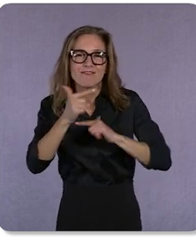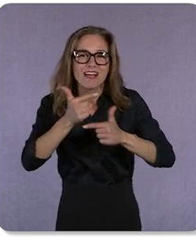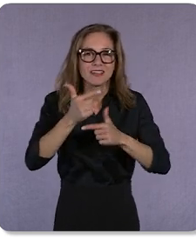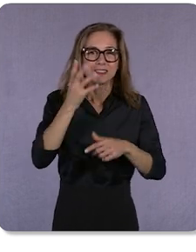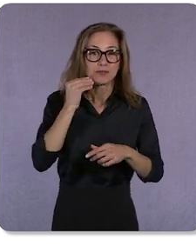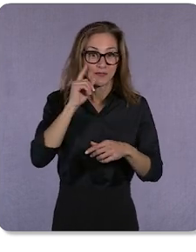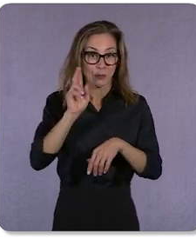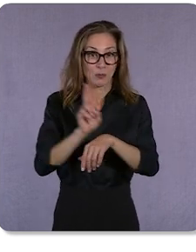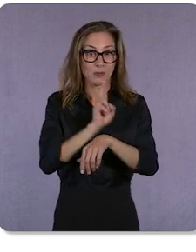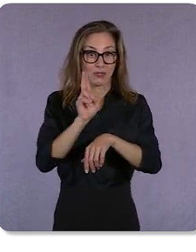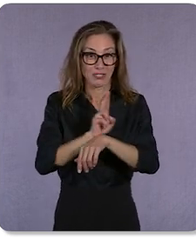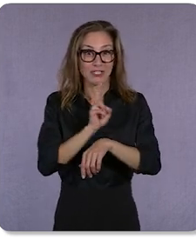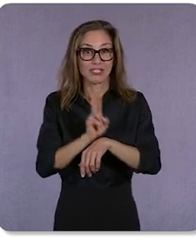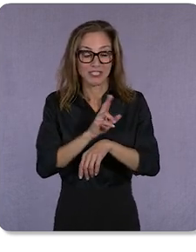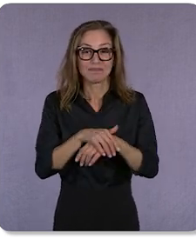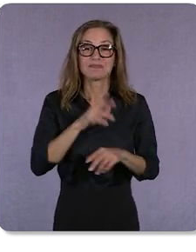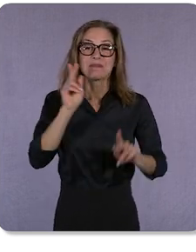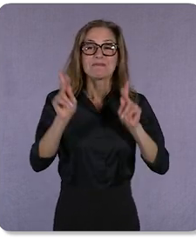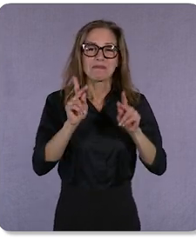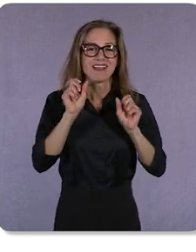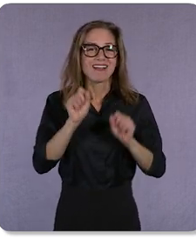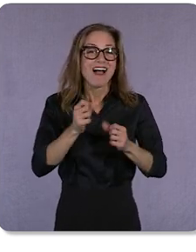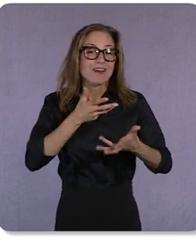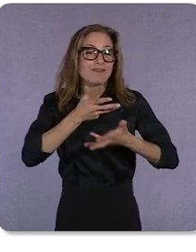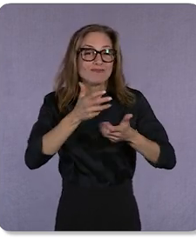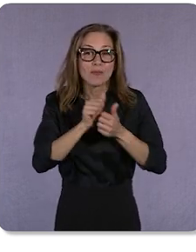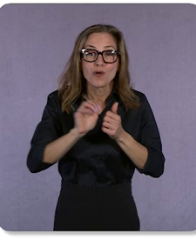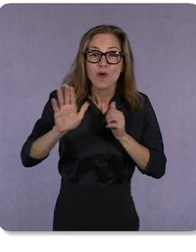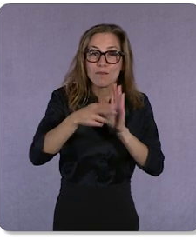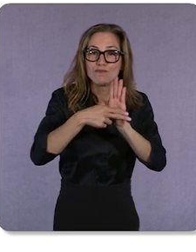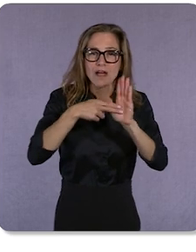Now people will be able to engage with your brand in a more natural and visual